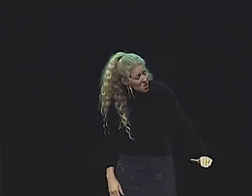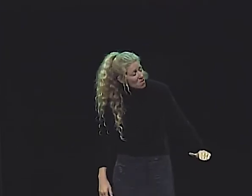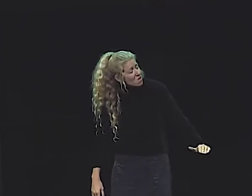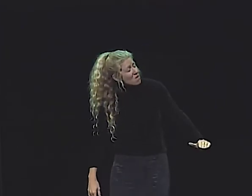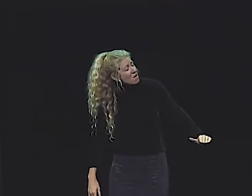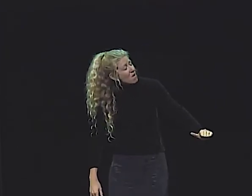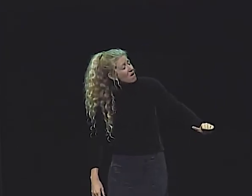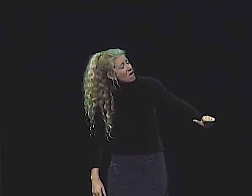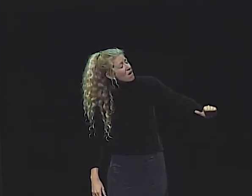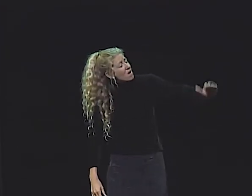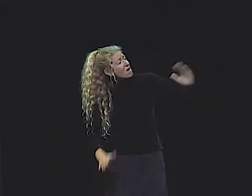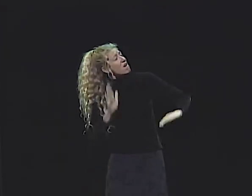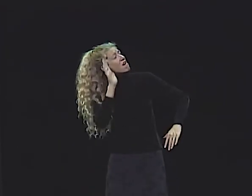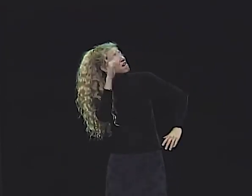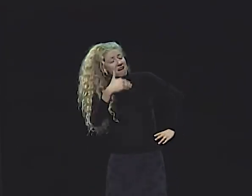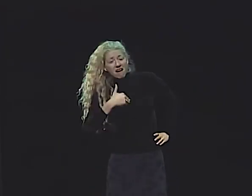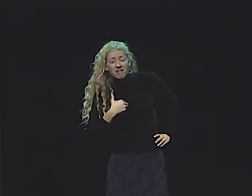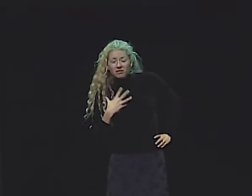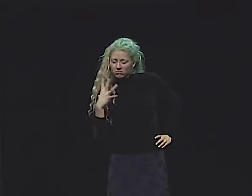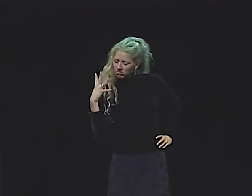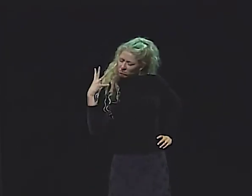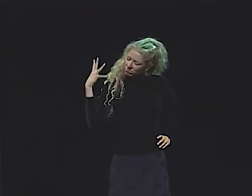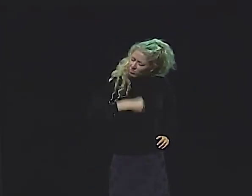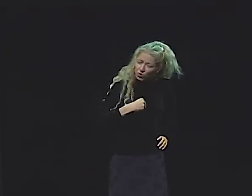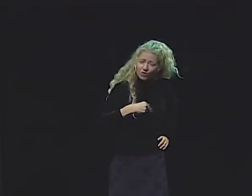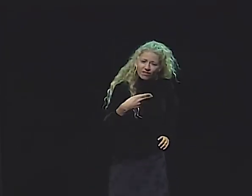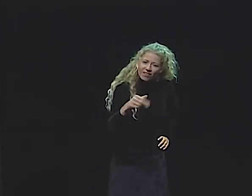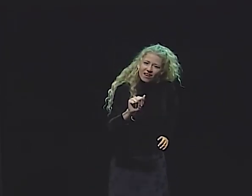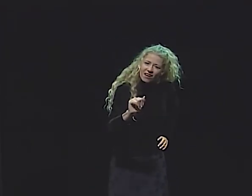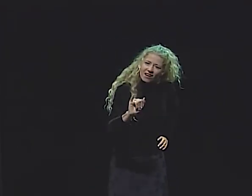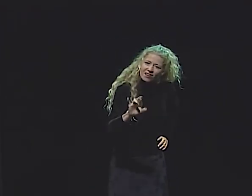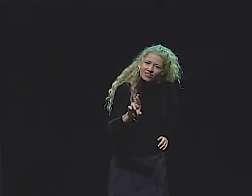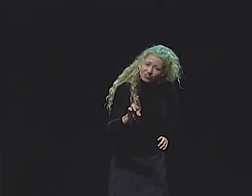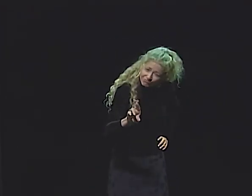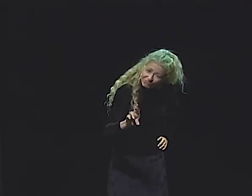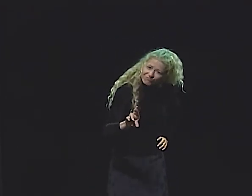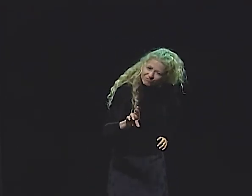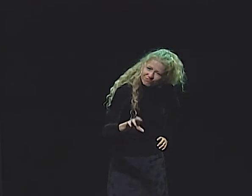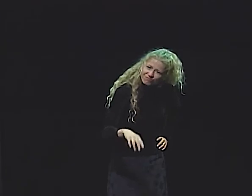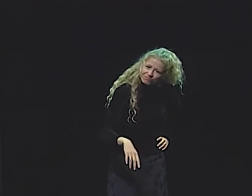GOD SAID, "DON'T WORRY. "AS THIS GIRL GROWS,